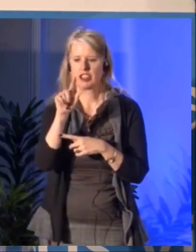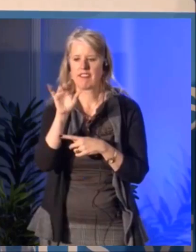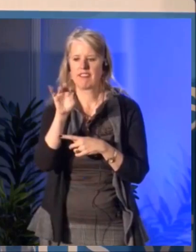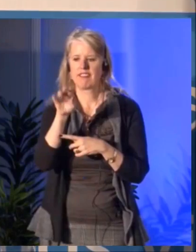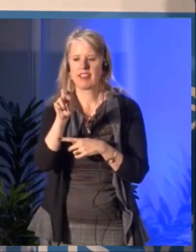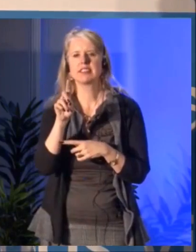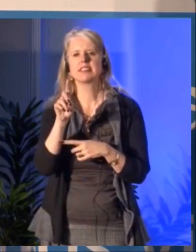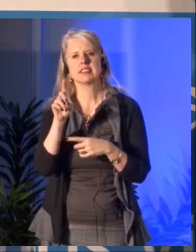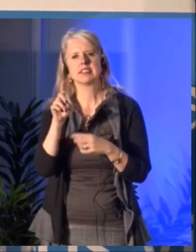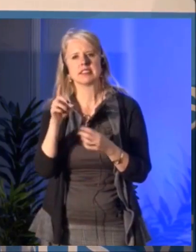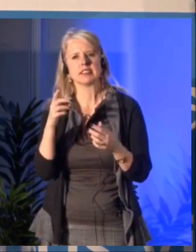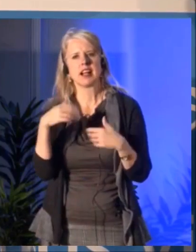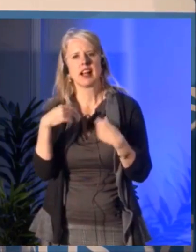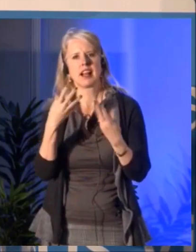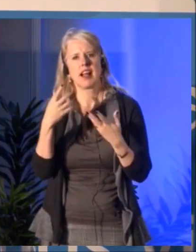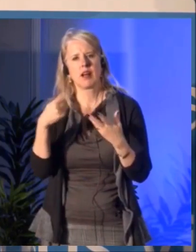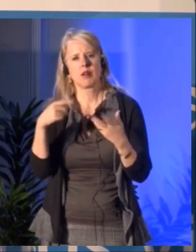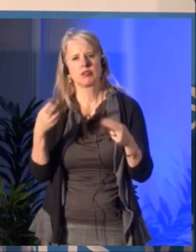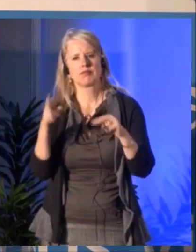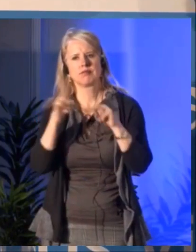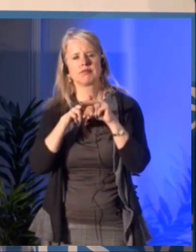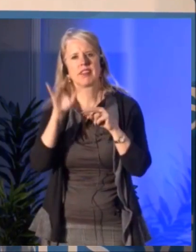to integrate digital technology